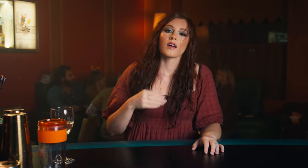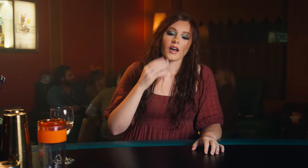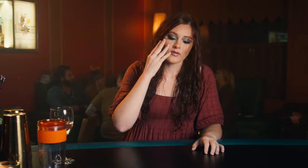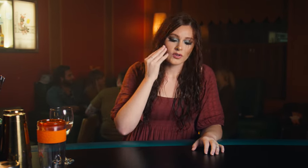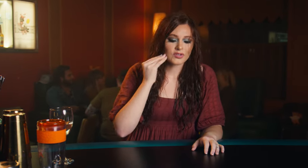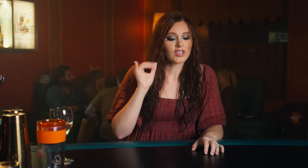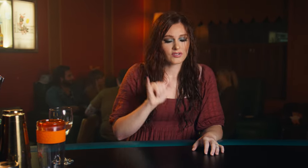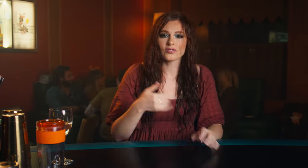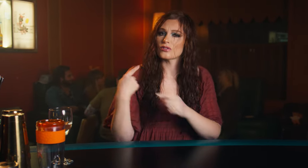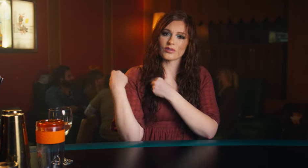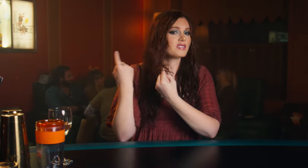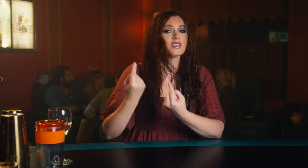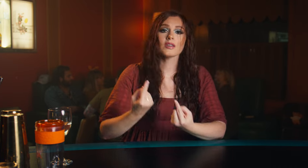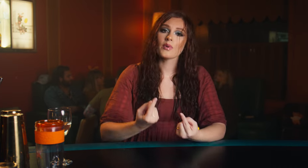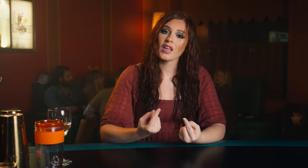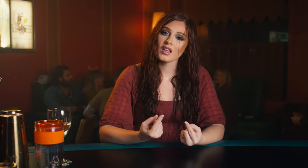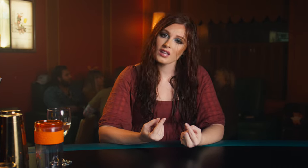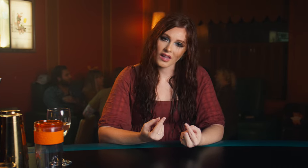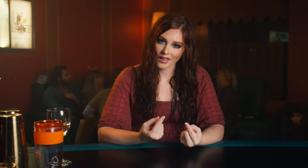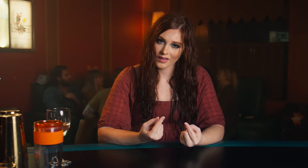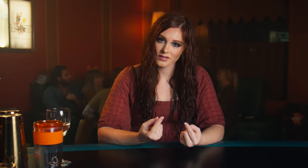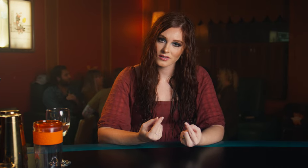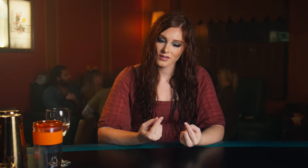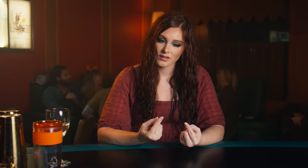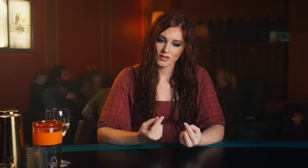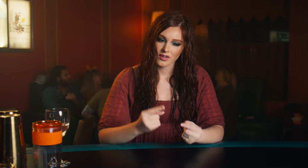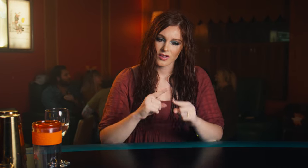I'm no stranger to the deep end